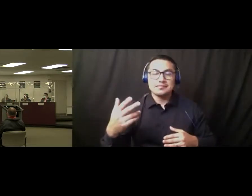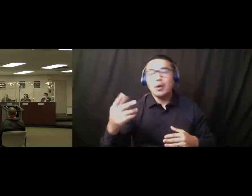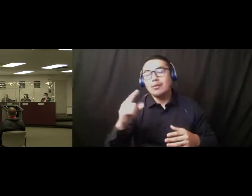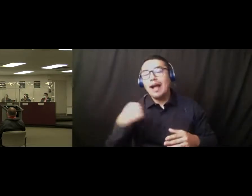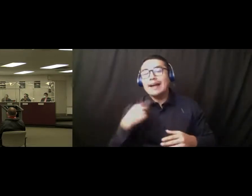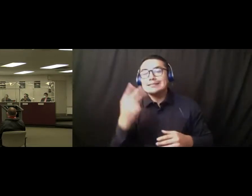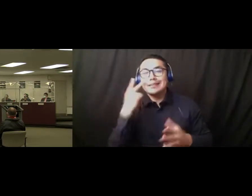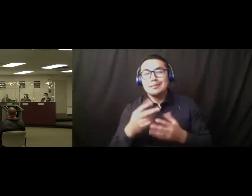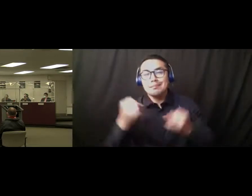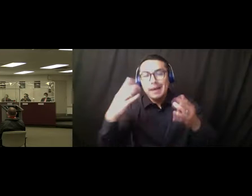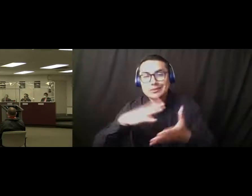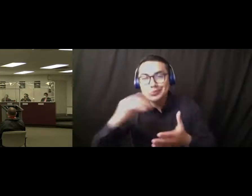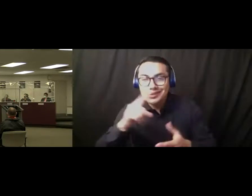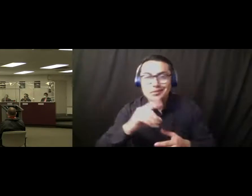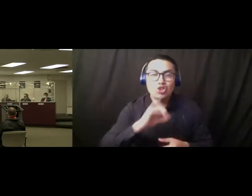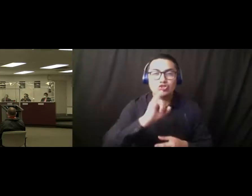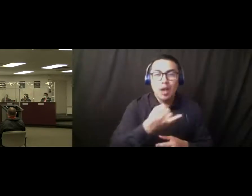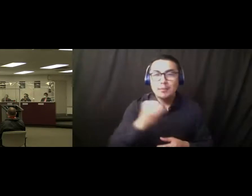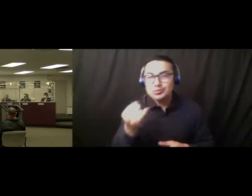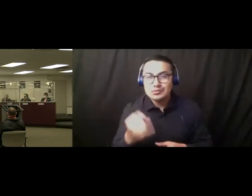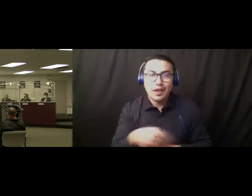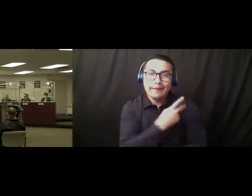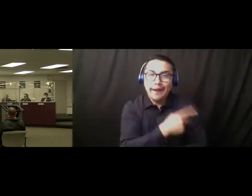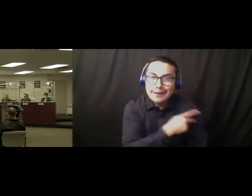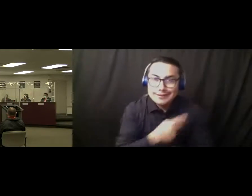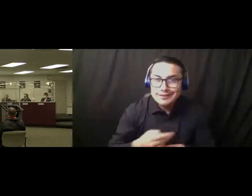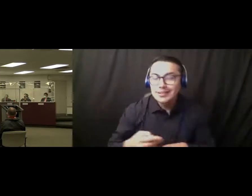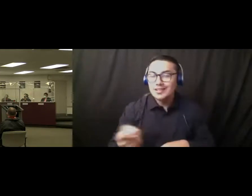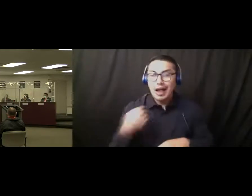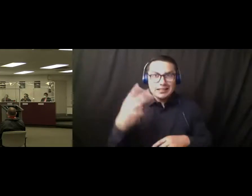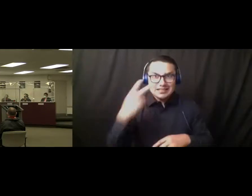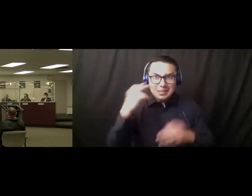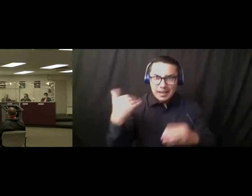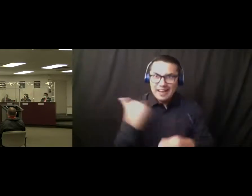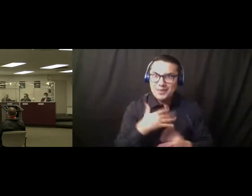You see our students there and they also expressed a lot of excitement in the last couple of days